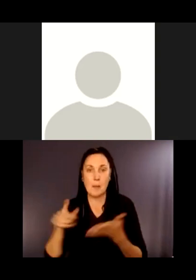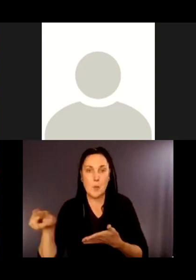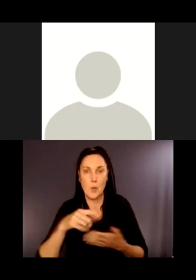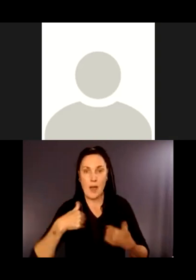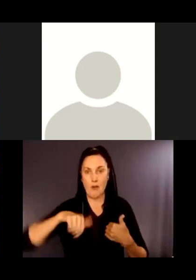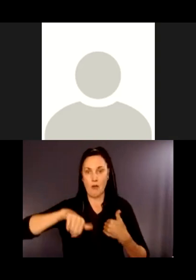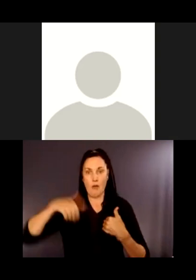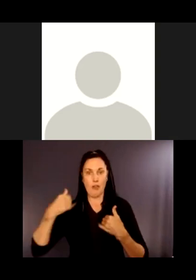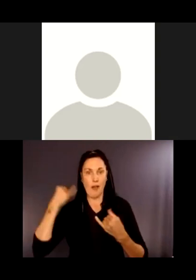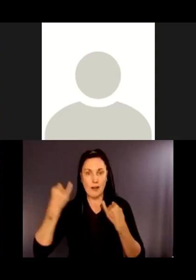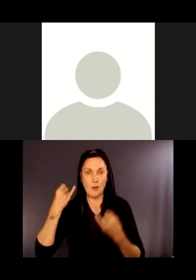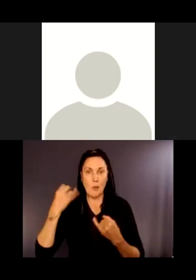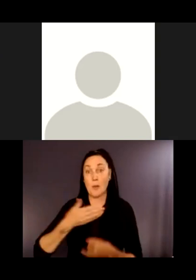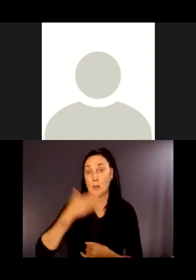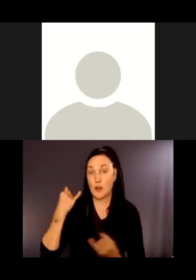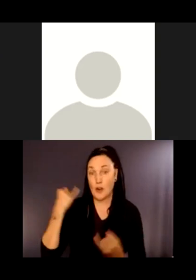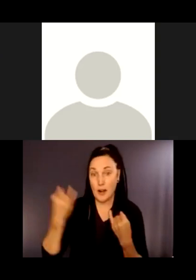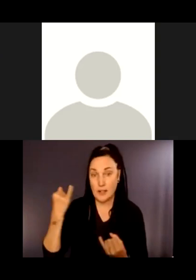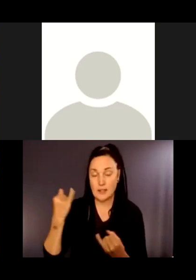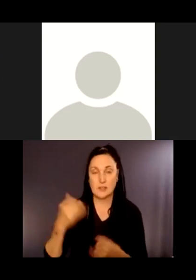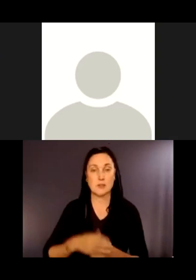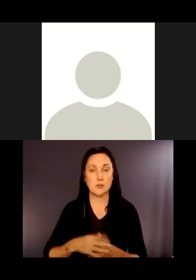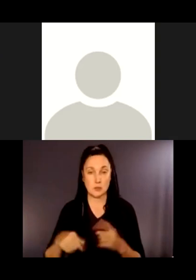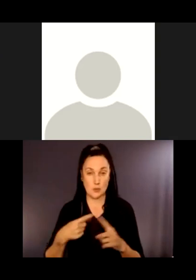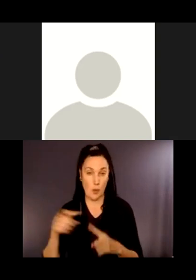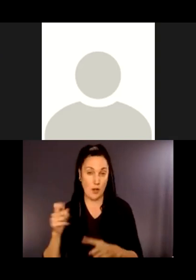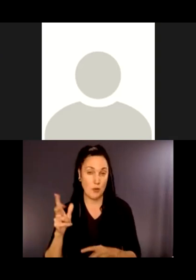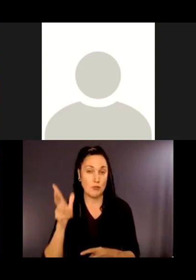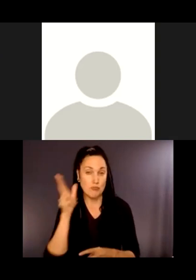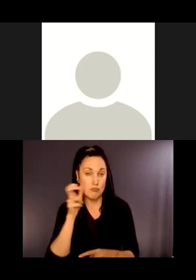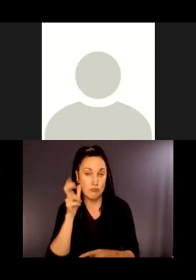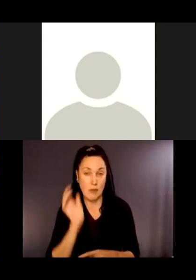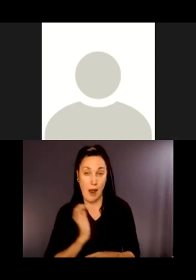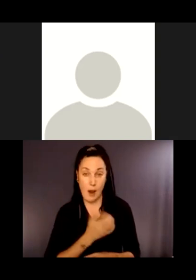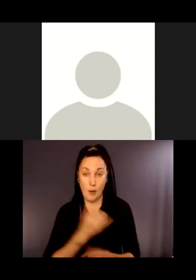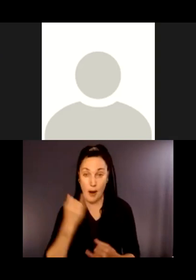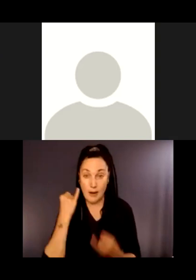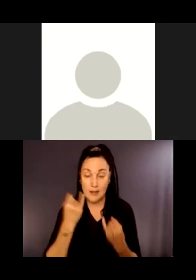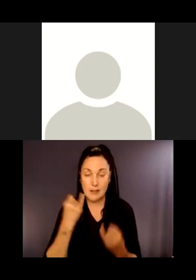I would like all of you, as you start to listen to these ideas, is it something useful? Would you use it?